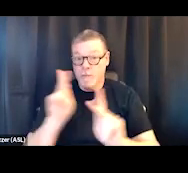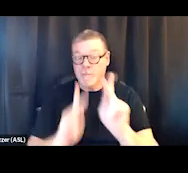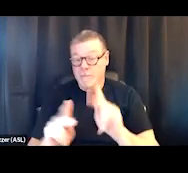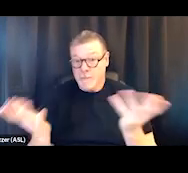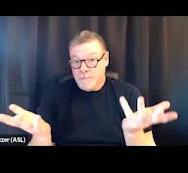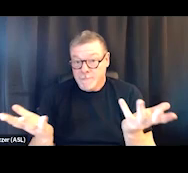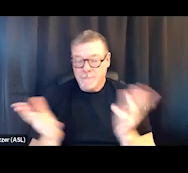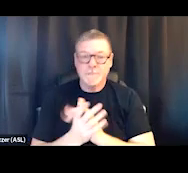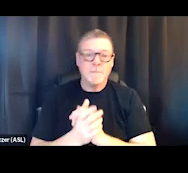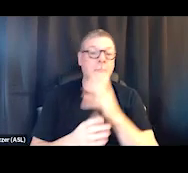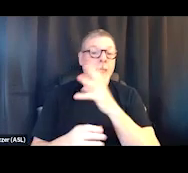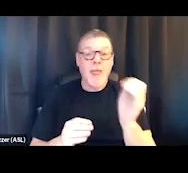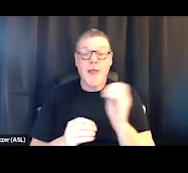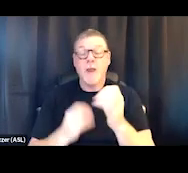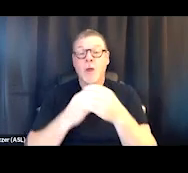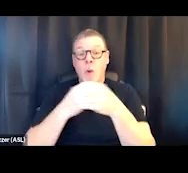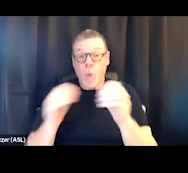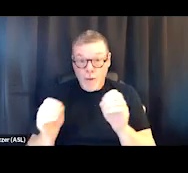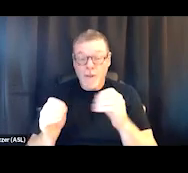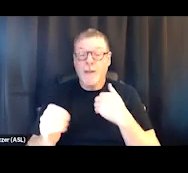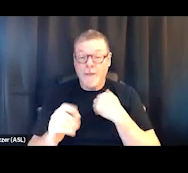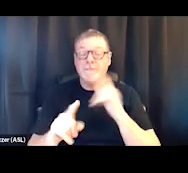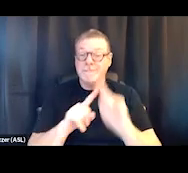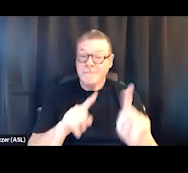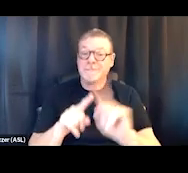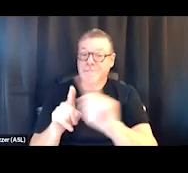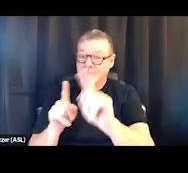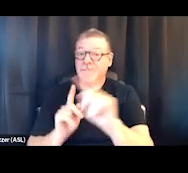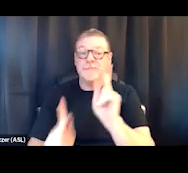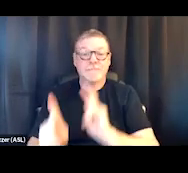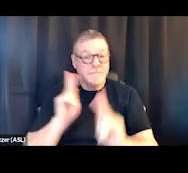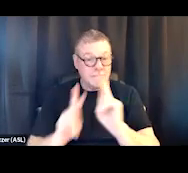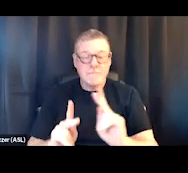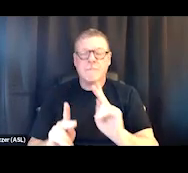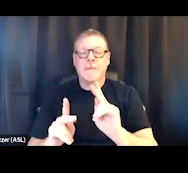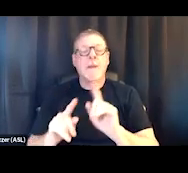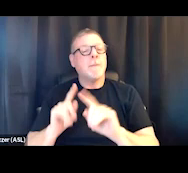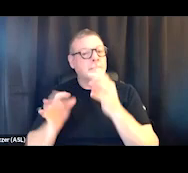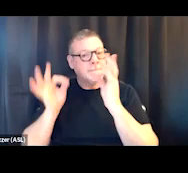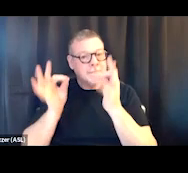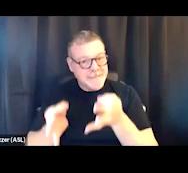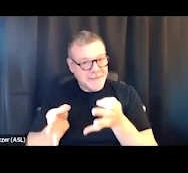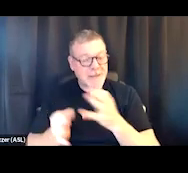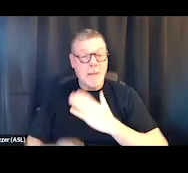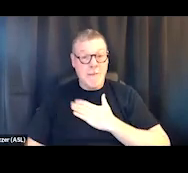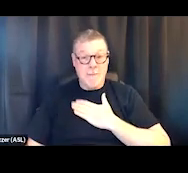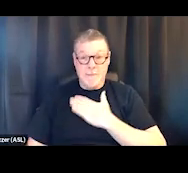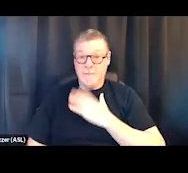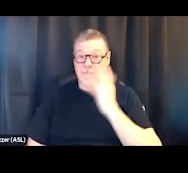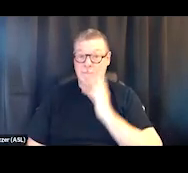And, of course, organizations are made up of people, but certainly my experience is,